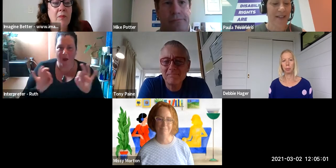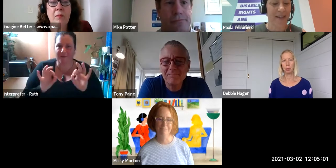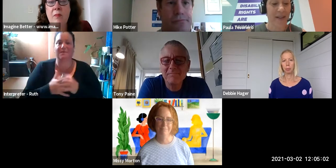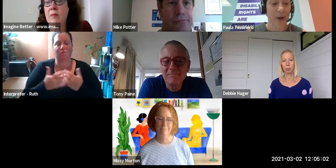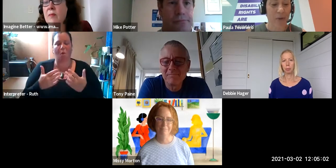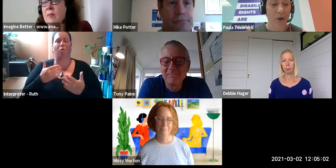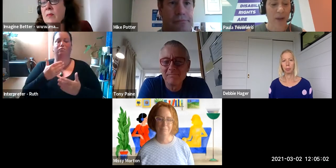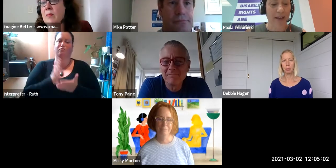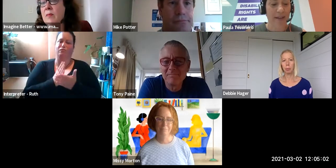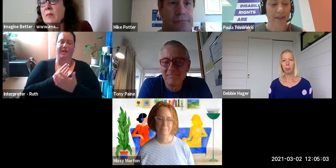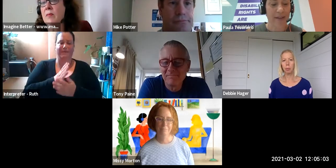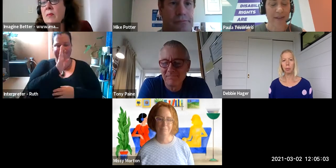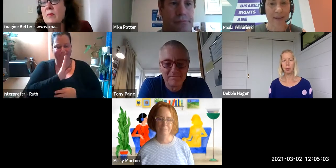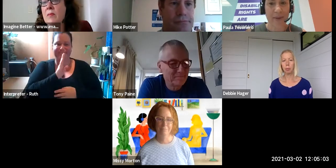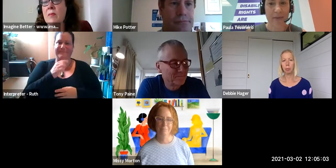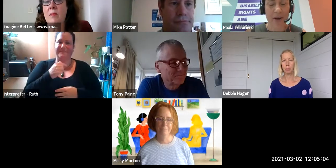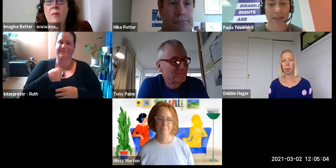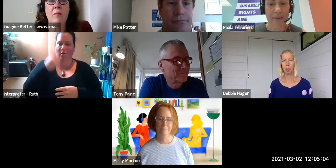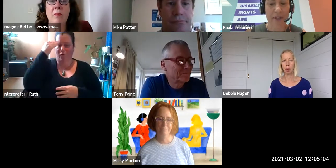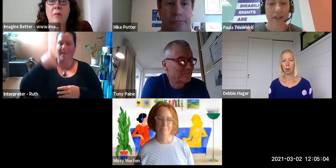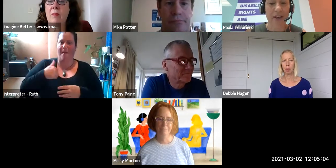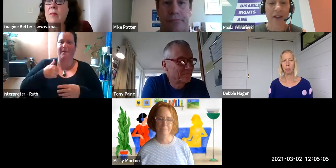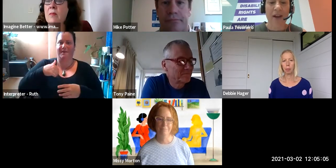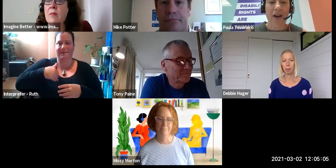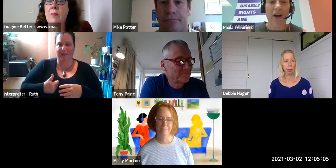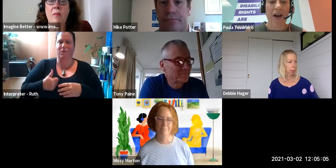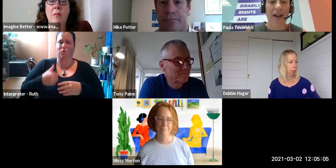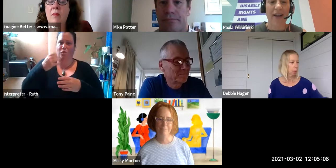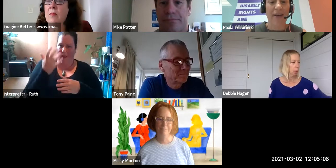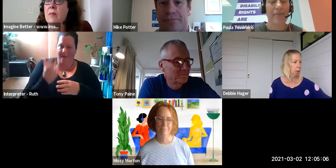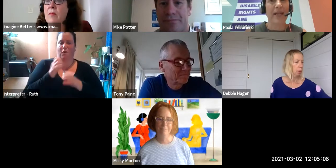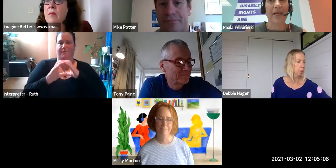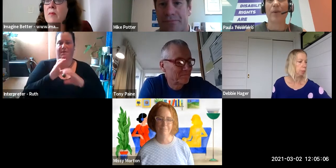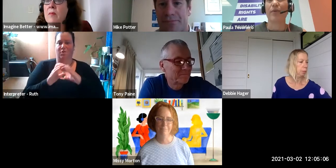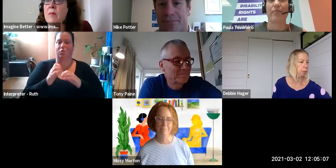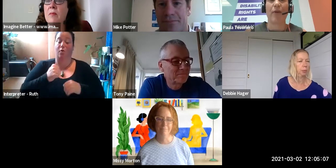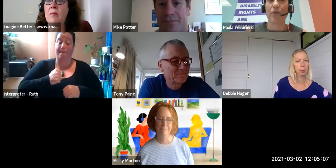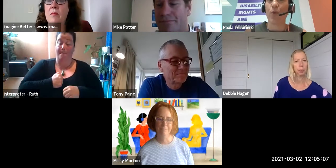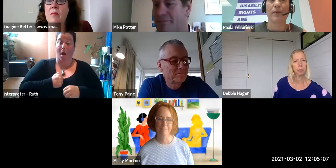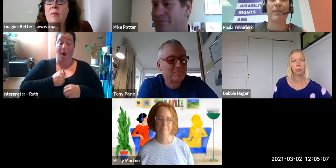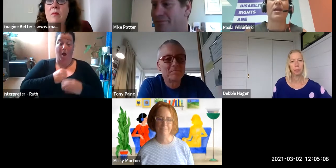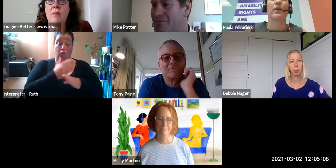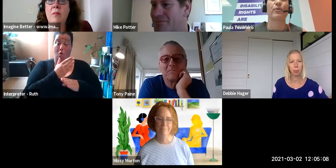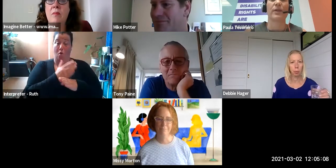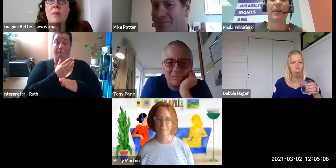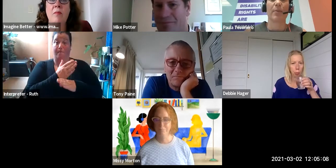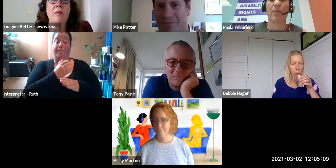In my role as the Disability Rights Commissioner I meet with, of course, many wonderful disabled